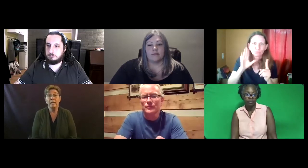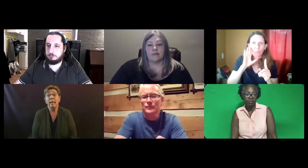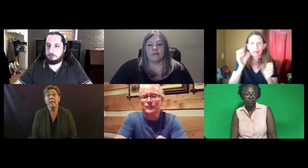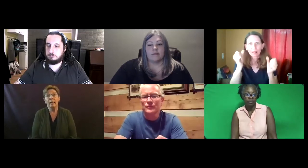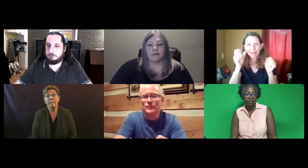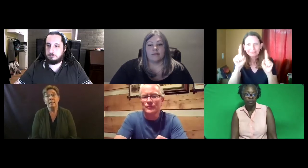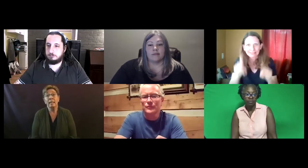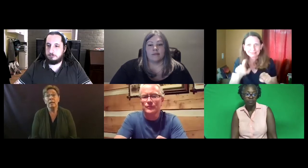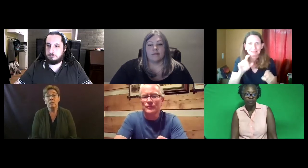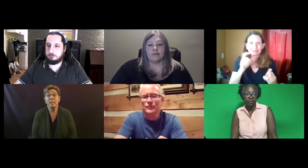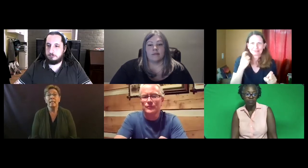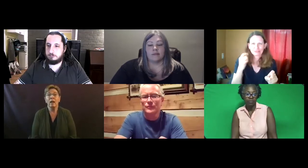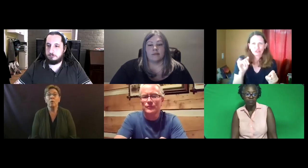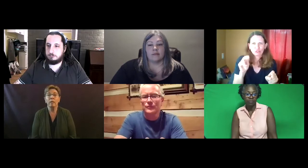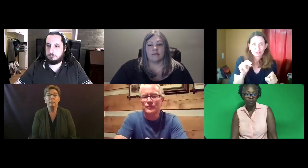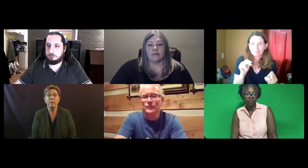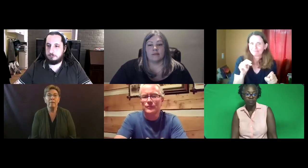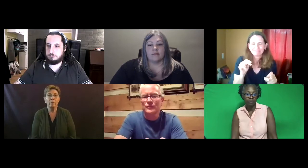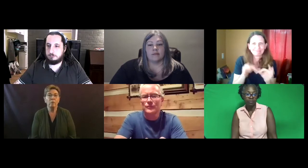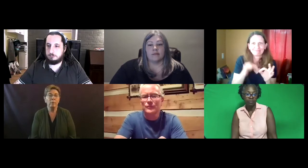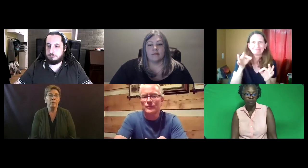And CASLI announced a performance test.